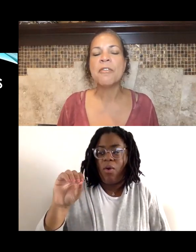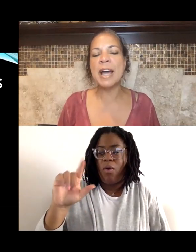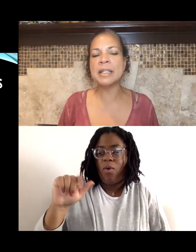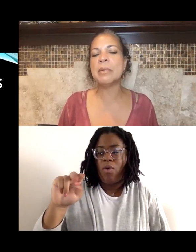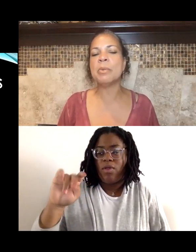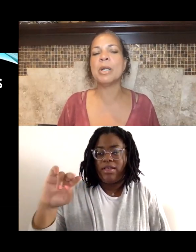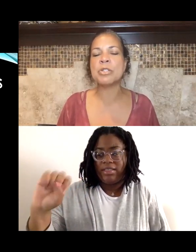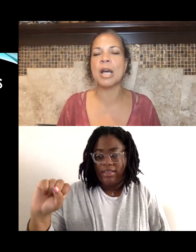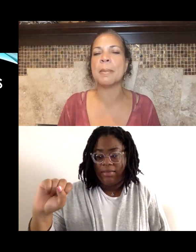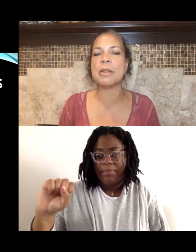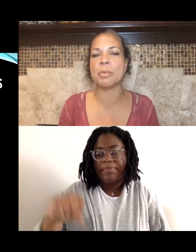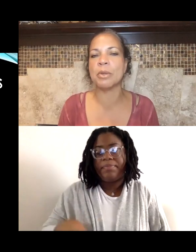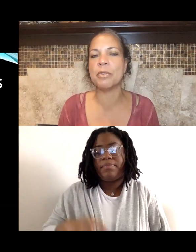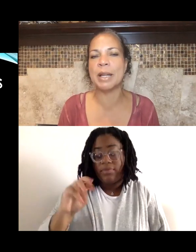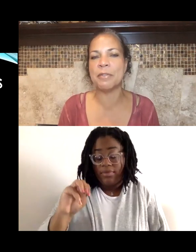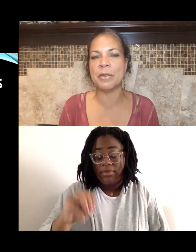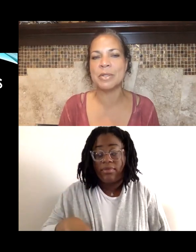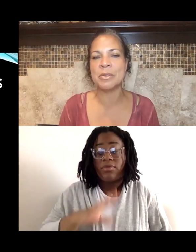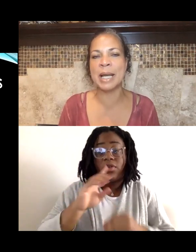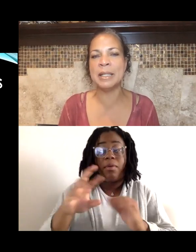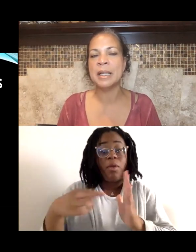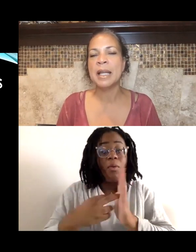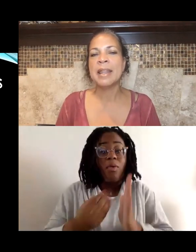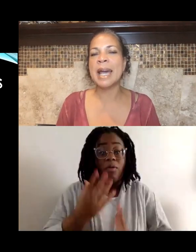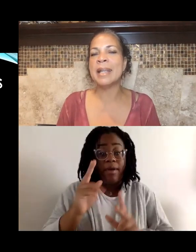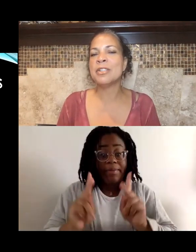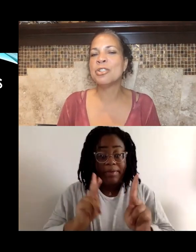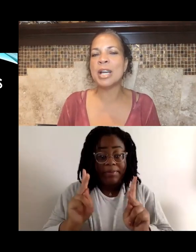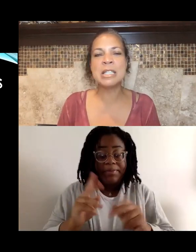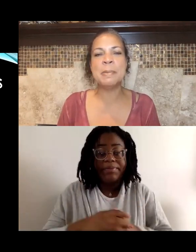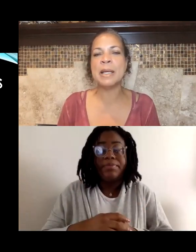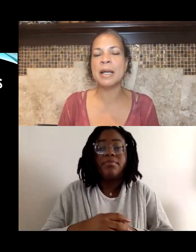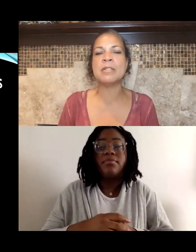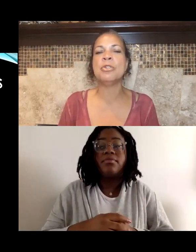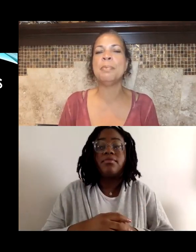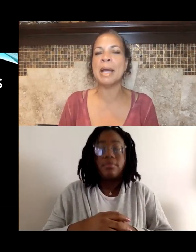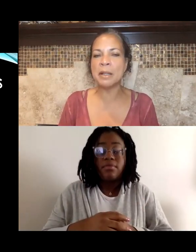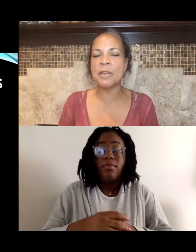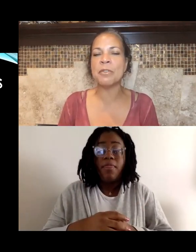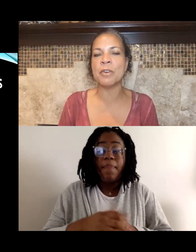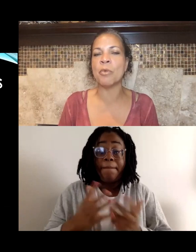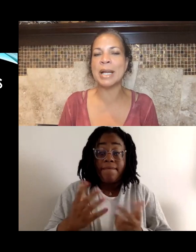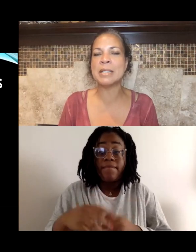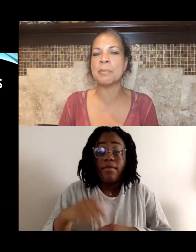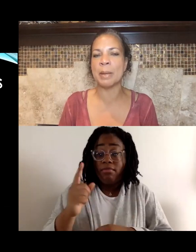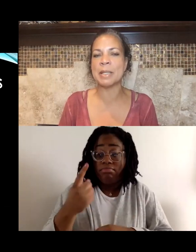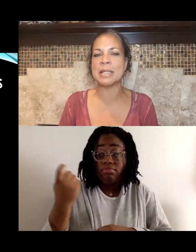Finally, we wanna talk about the role of white folks, right. That just because you benefit from white supremacy,